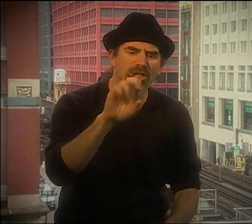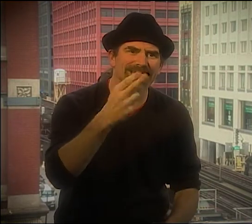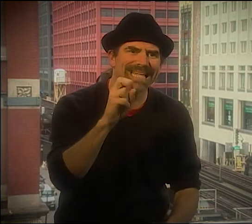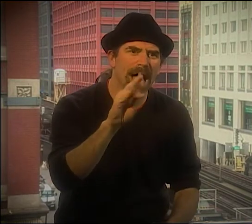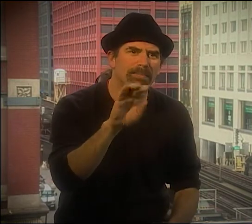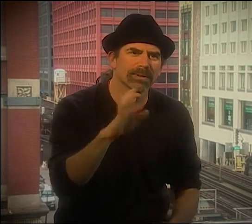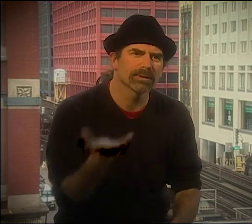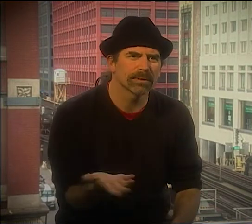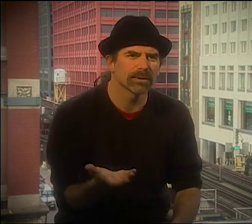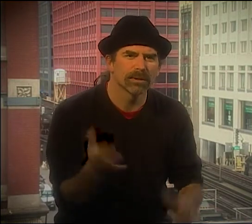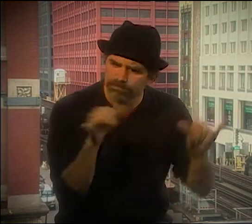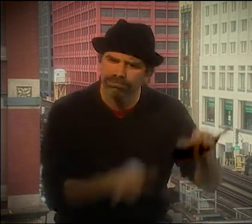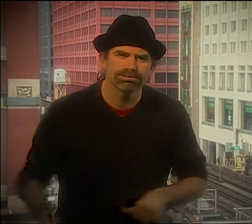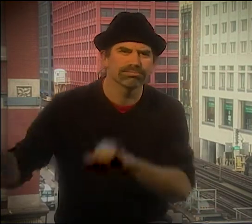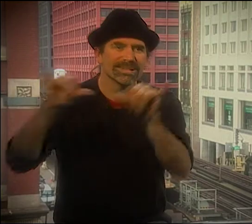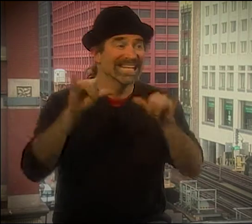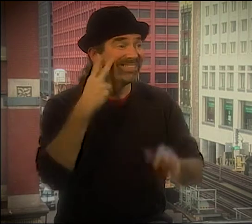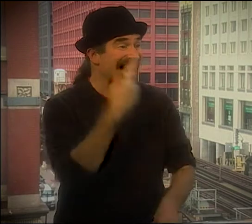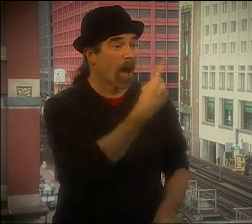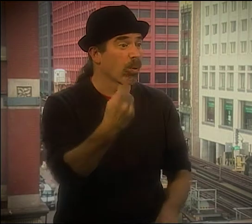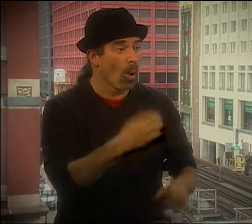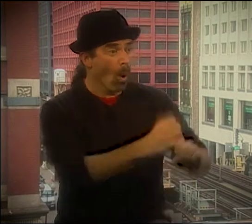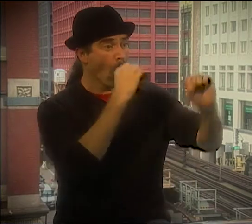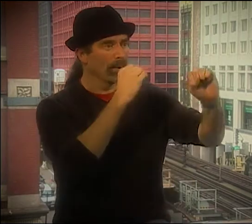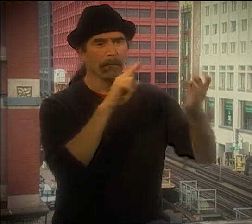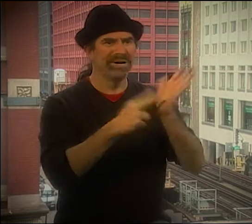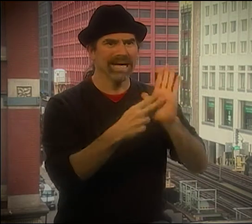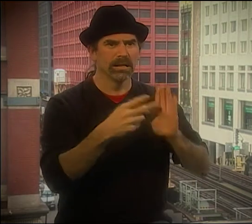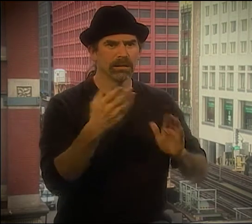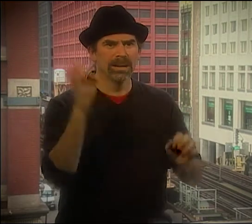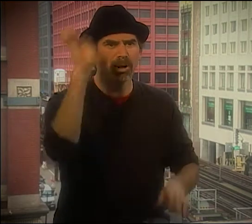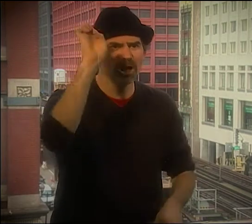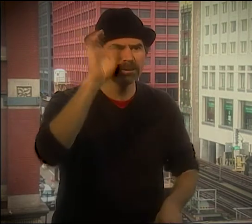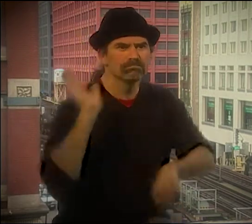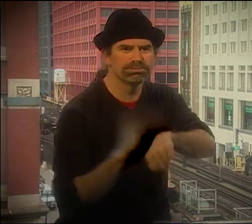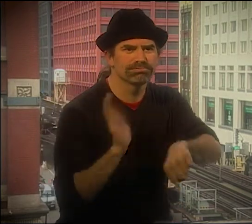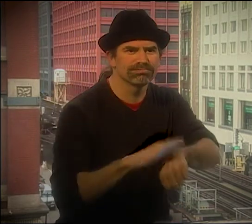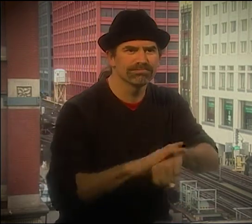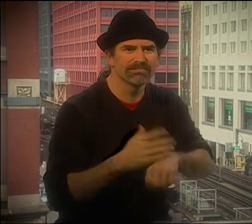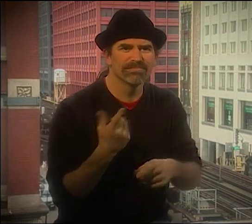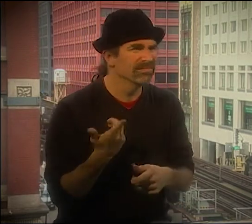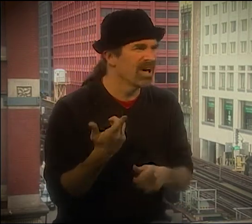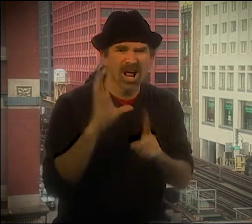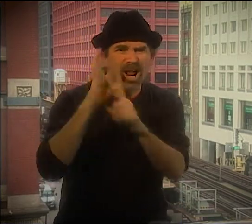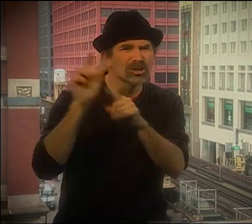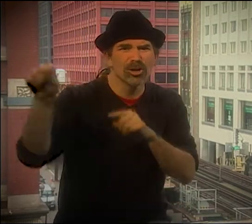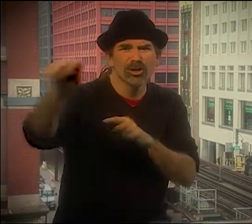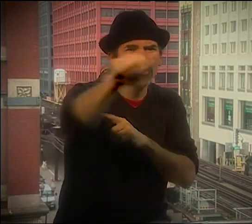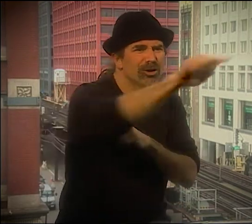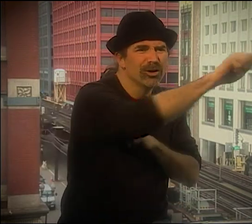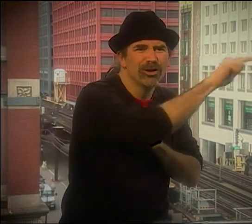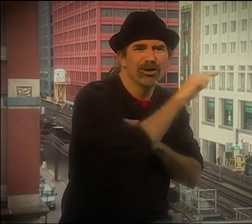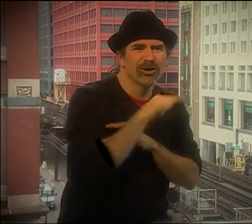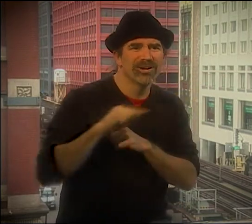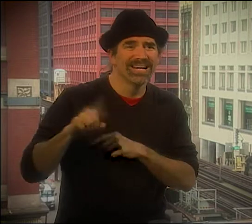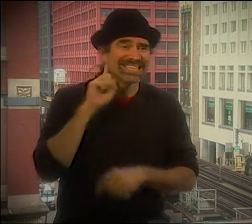I GUESS IT'S BECAUSE IT'S A BIG CALL, YOU KNOW. LIKE IT'S A STRONG ARCHETYPE. YOU KNOW, IT'S A UNIVERSAL.